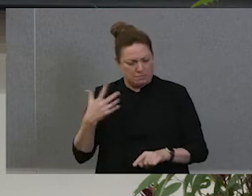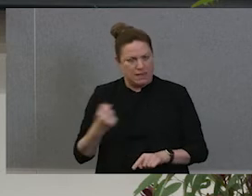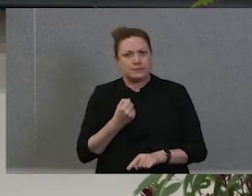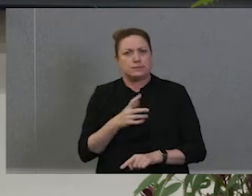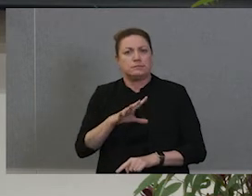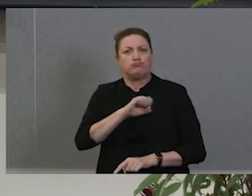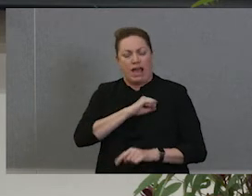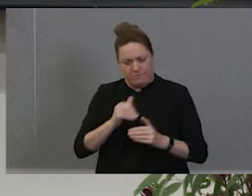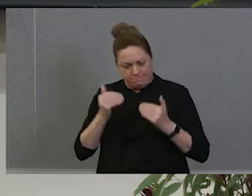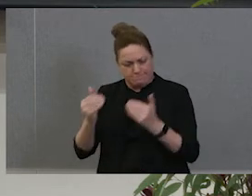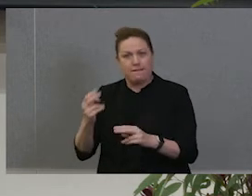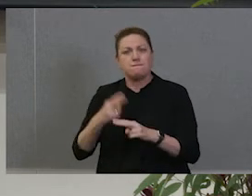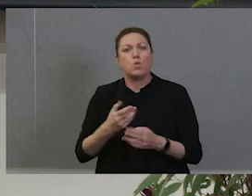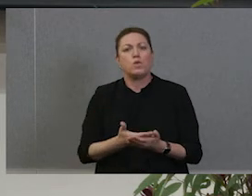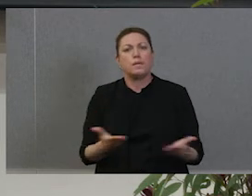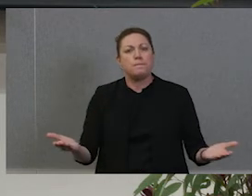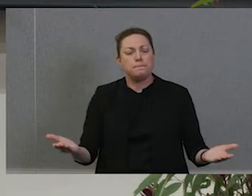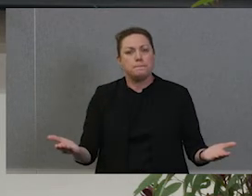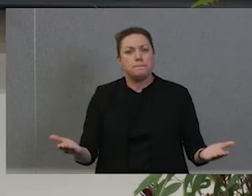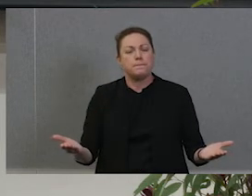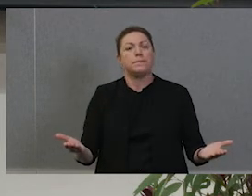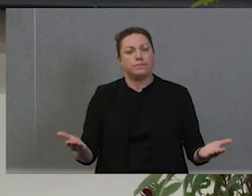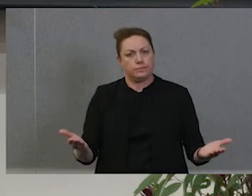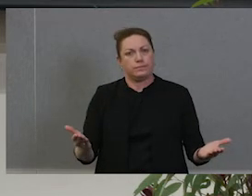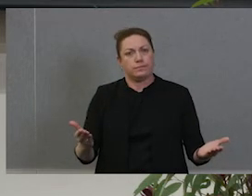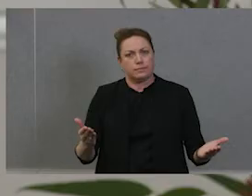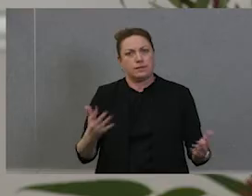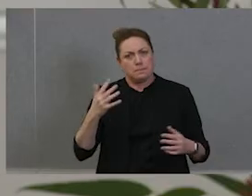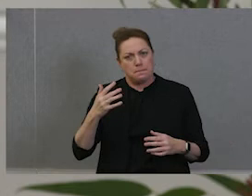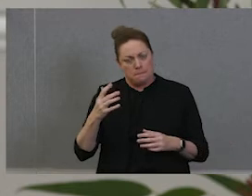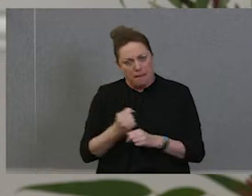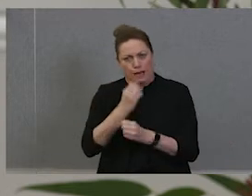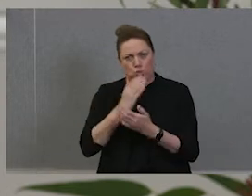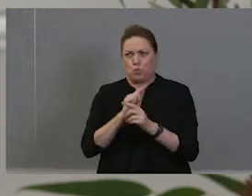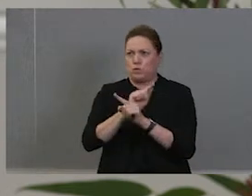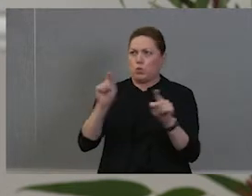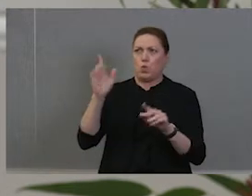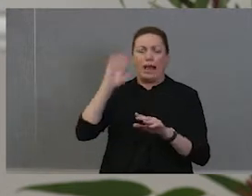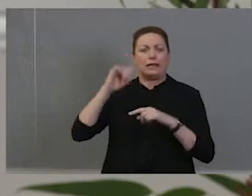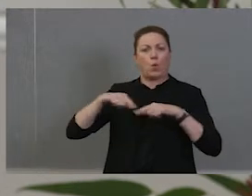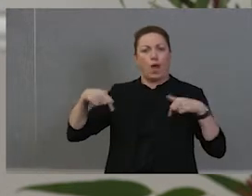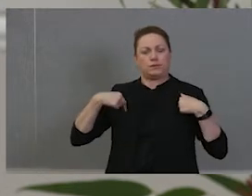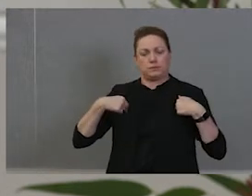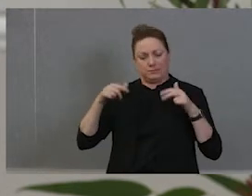have our voice heard and be loud. For them,